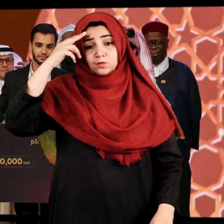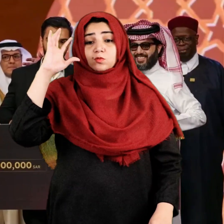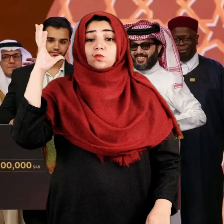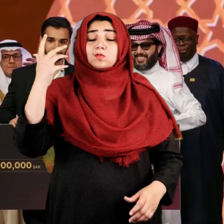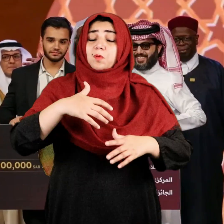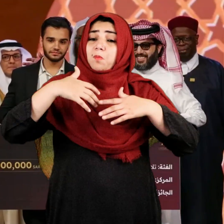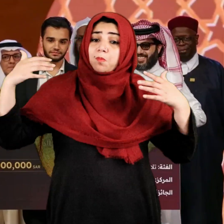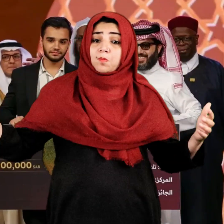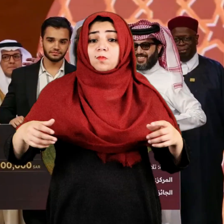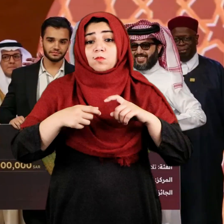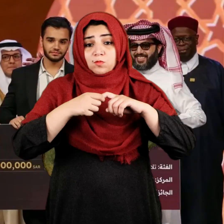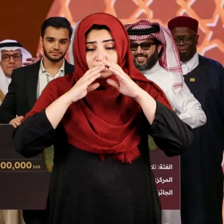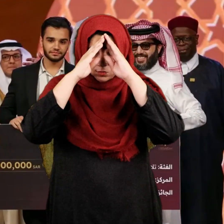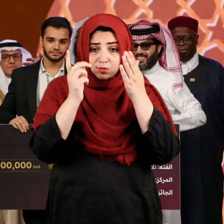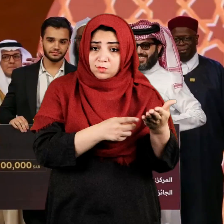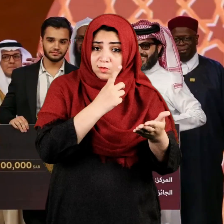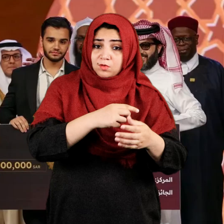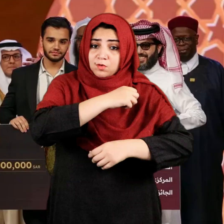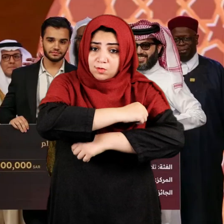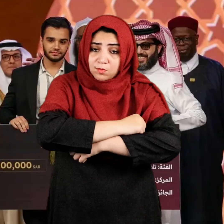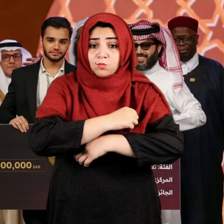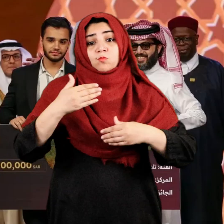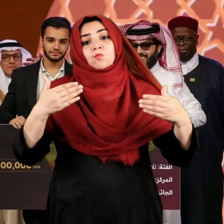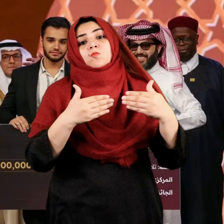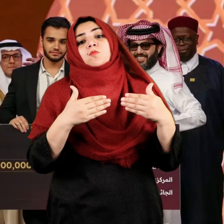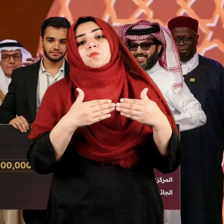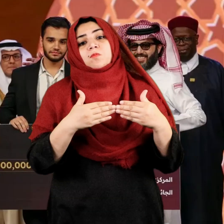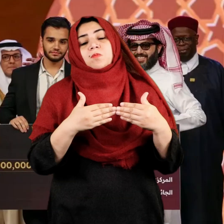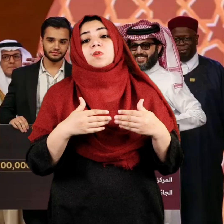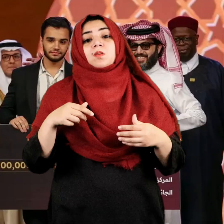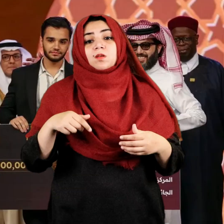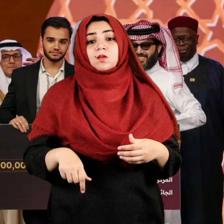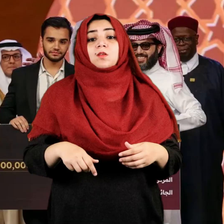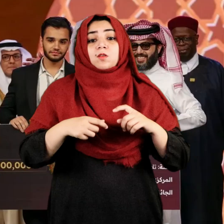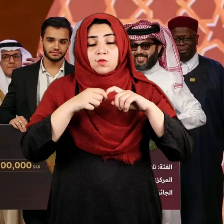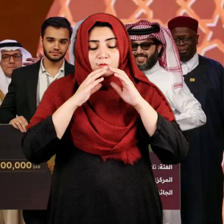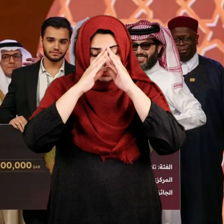Saudi Arabia hosted the biggest recitation contest in the world.